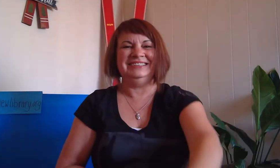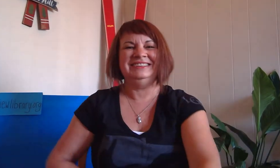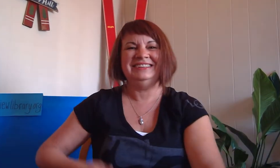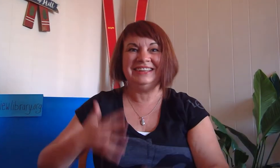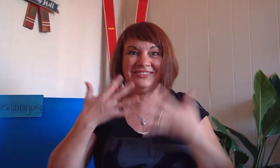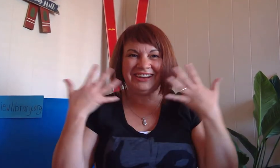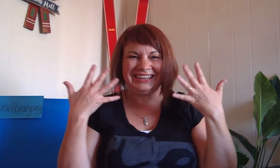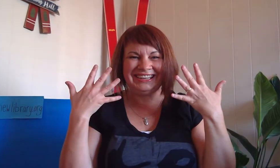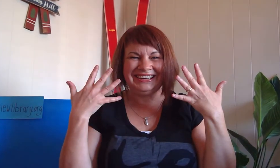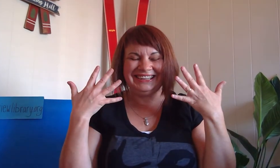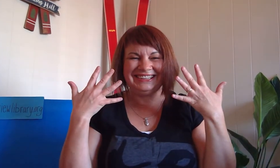friendly